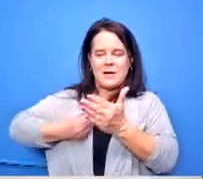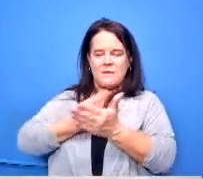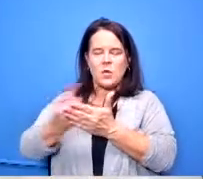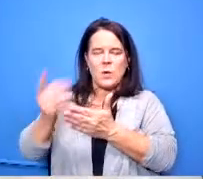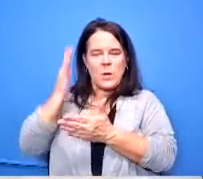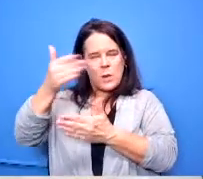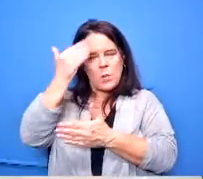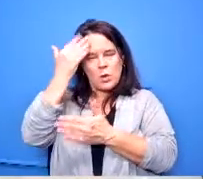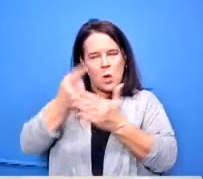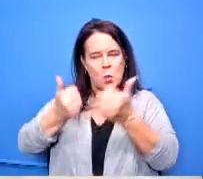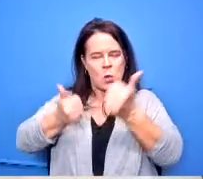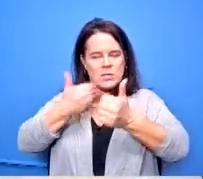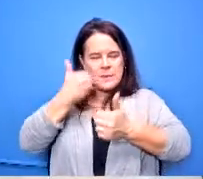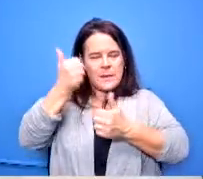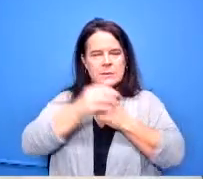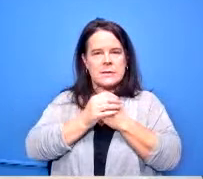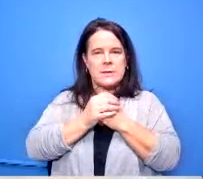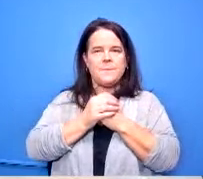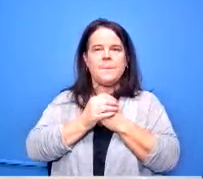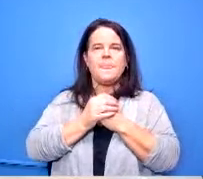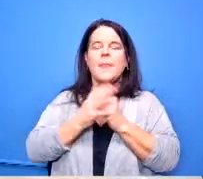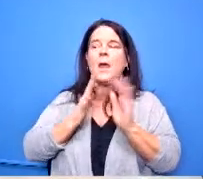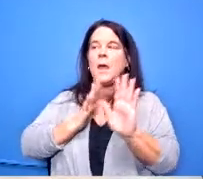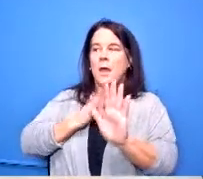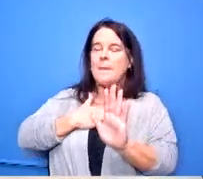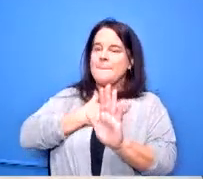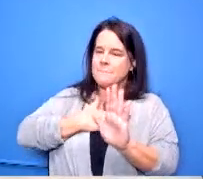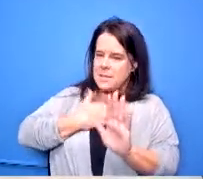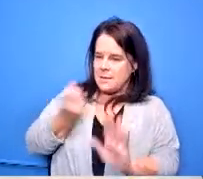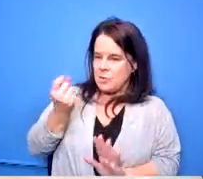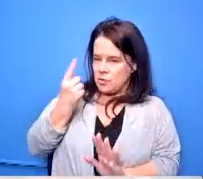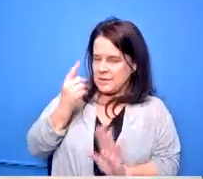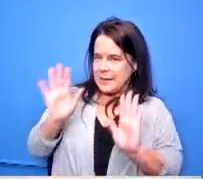sure we get students to school and please understand that that now with the new law